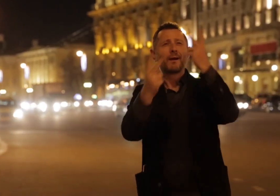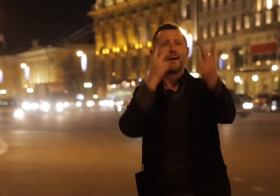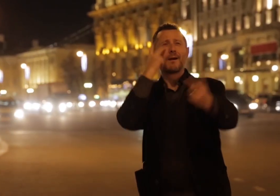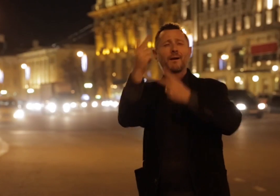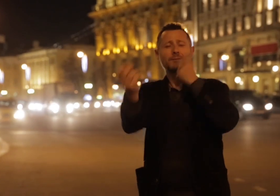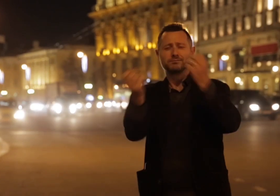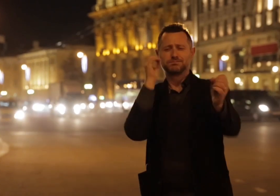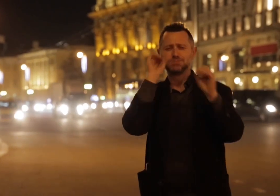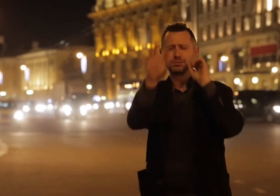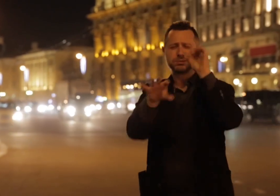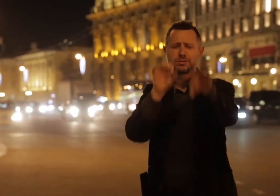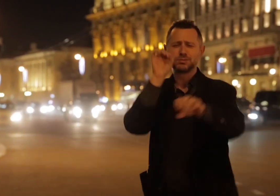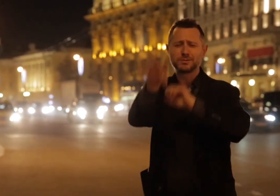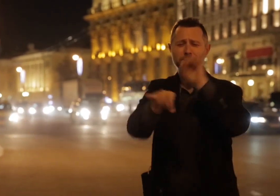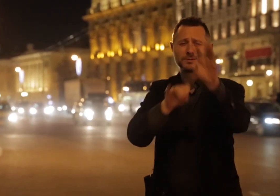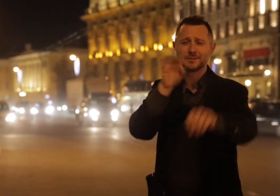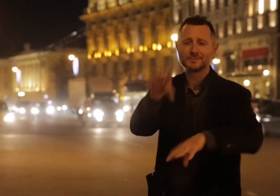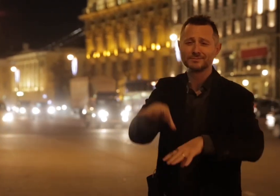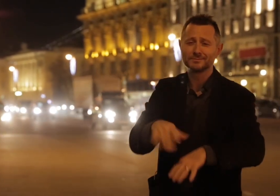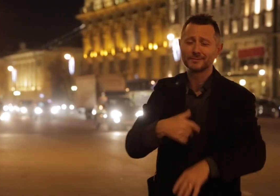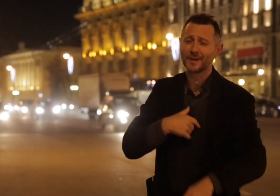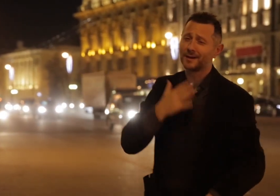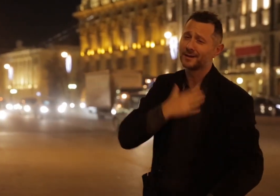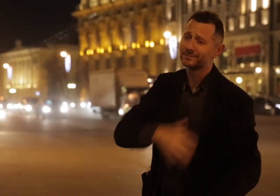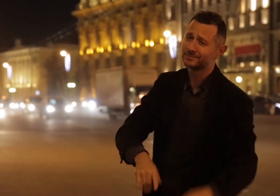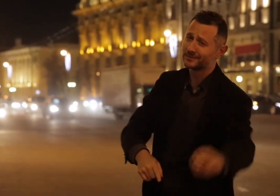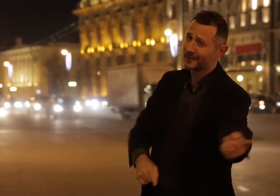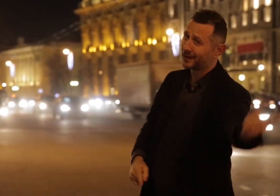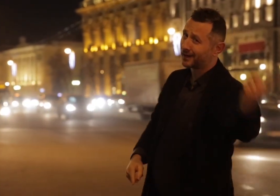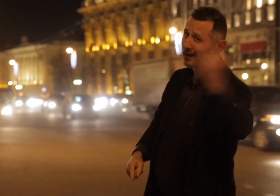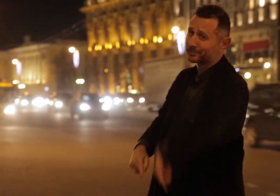seen the different buildings. I wish you could